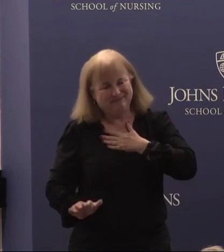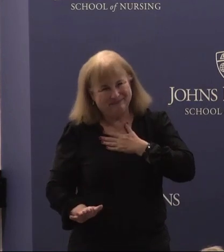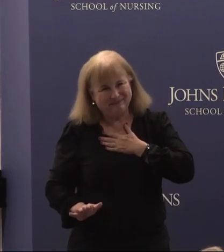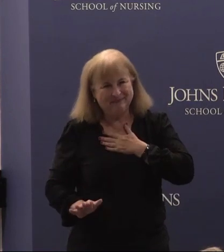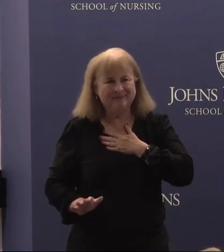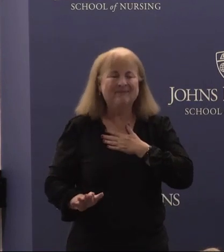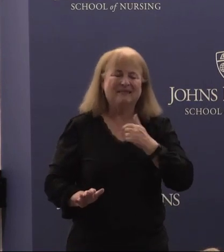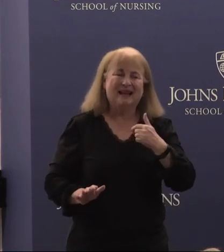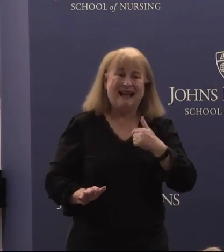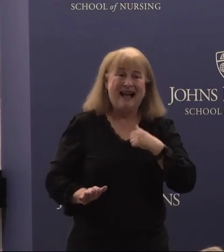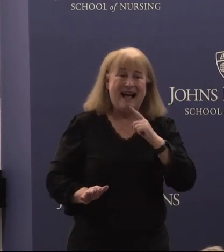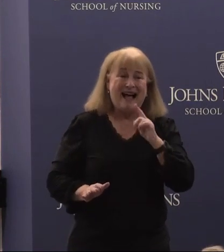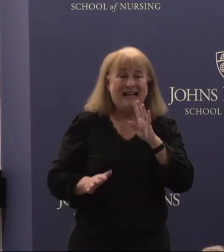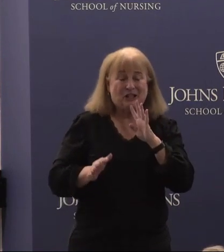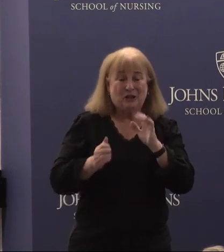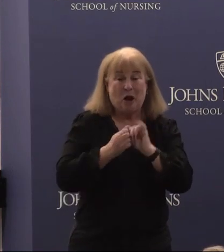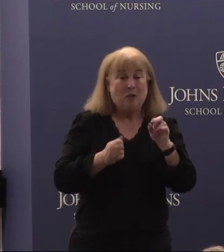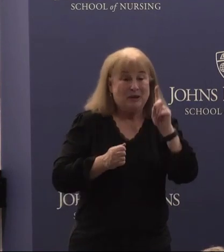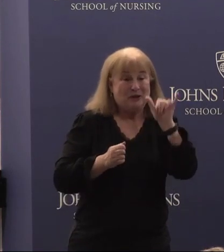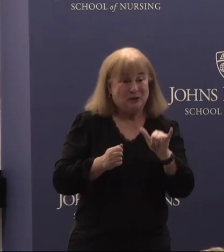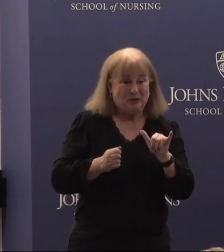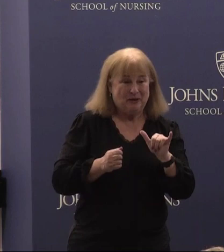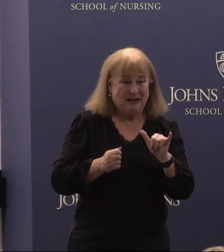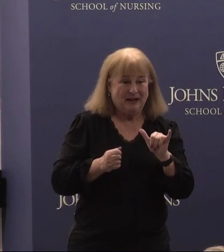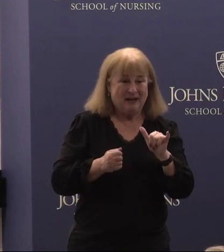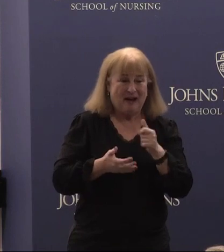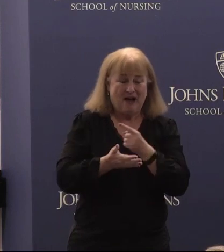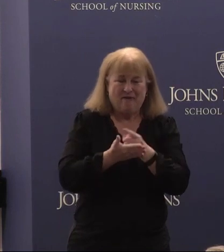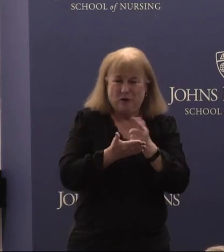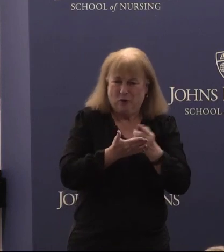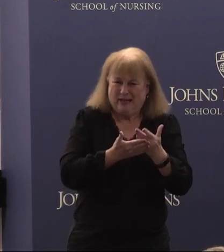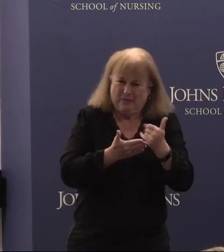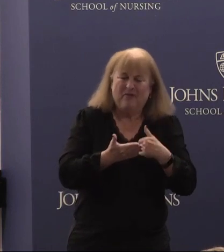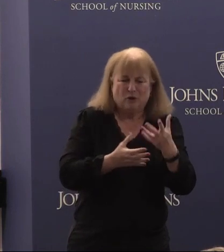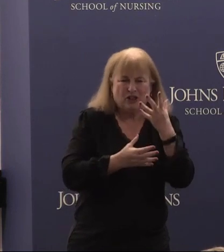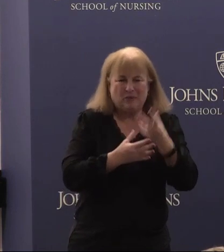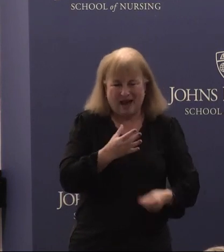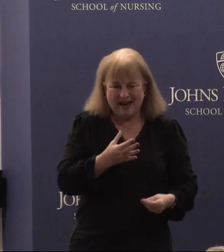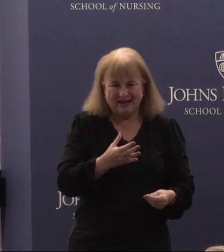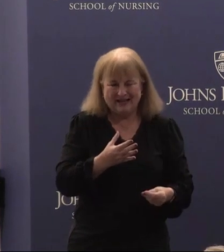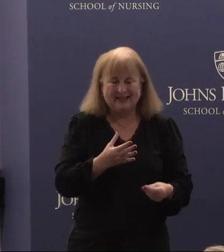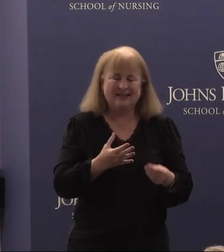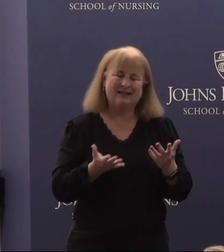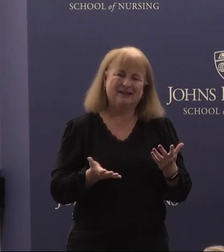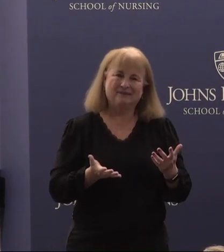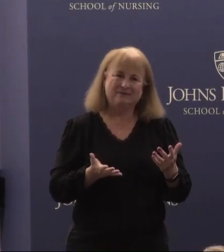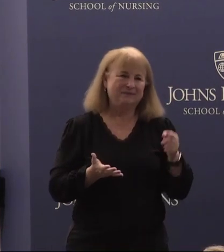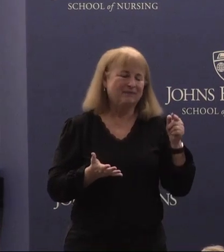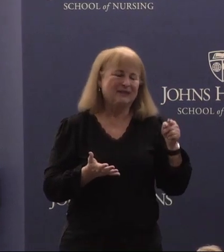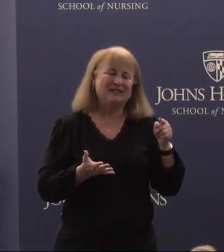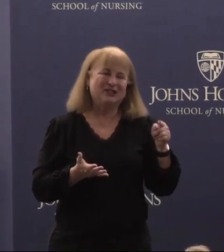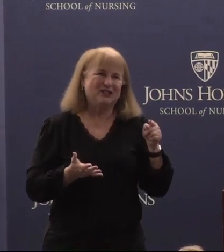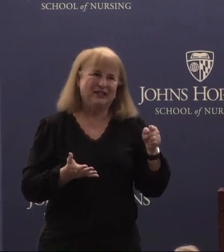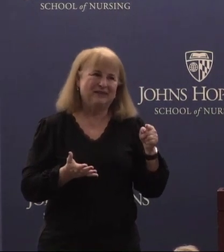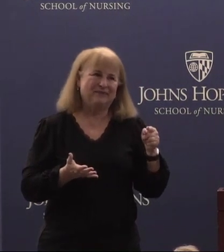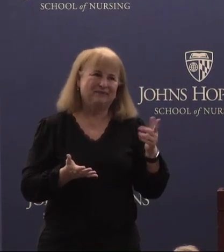but I actually had talked to Judy just a few weeks before she had passed and she asked me